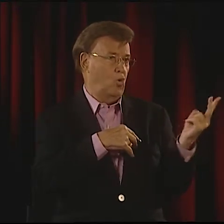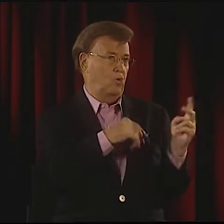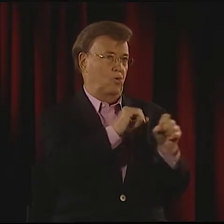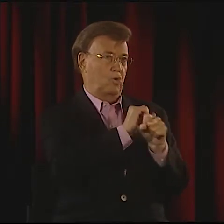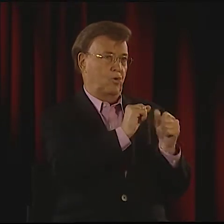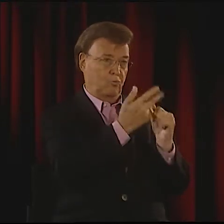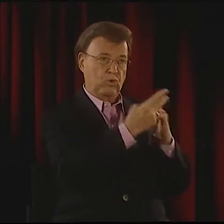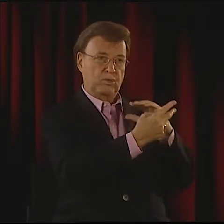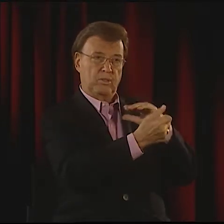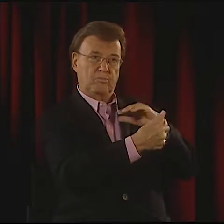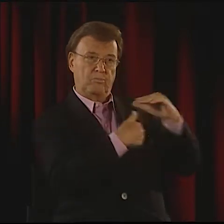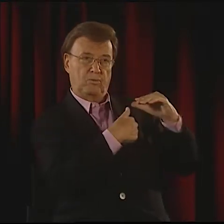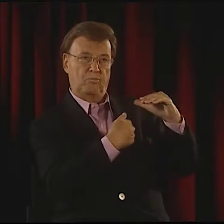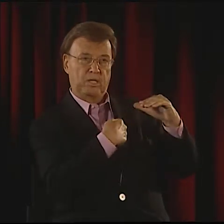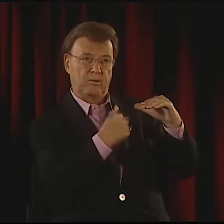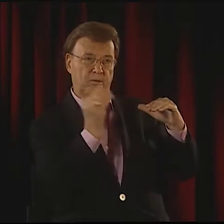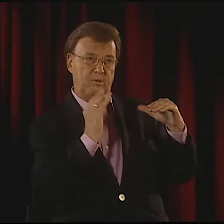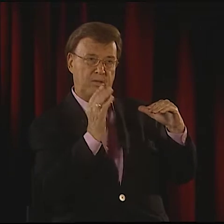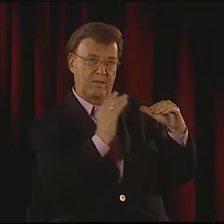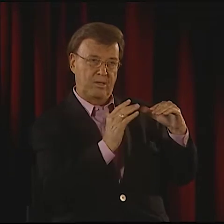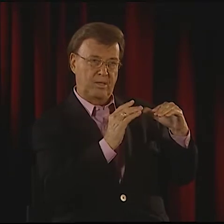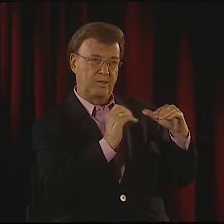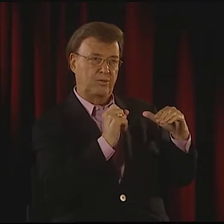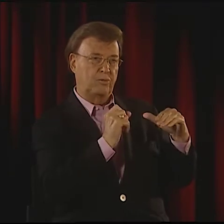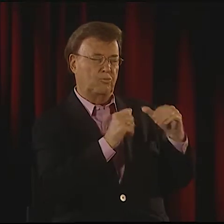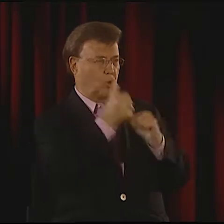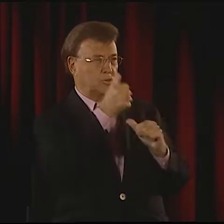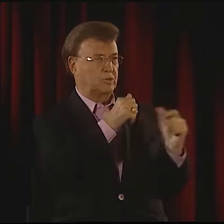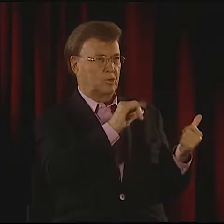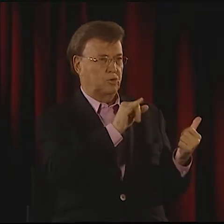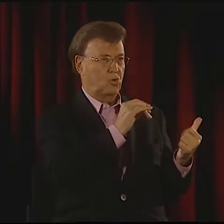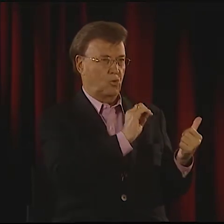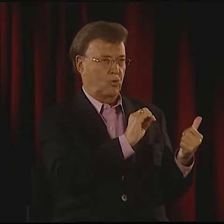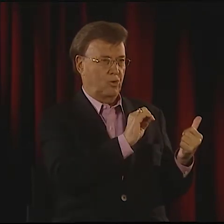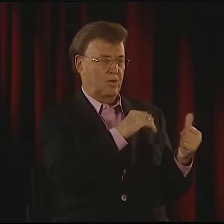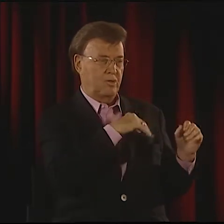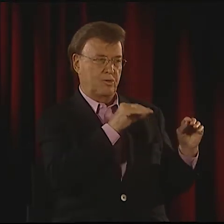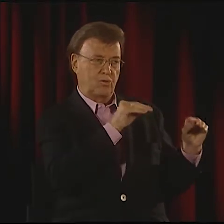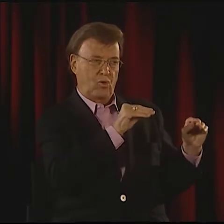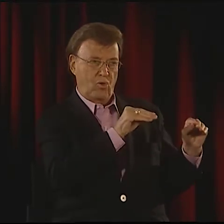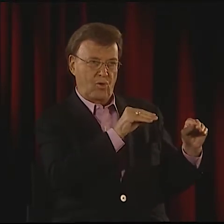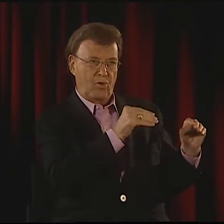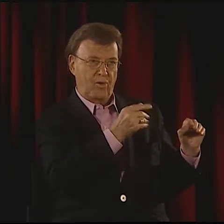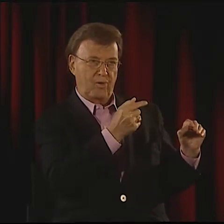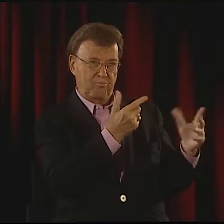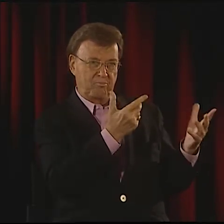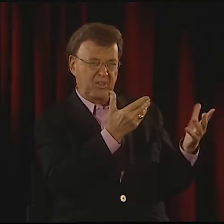NAMED JOE CASTRONOVO. ELLA AND JOE HAD WORKED WITH ME BEFORE.